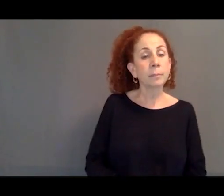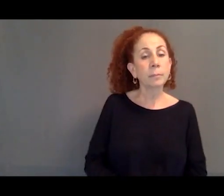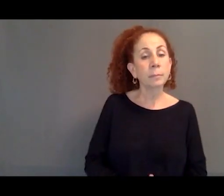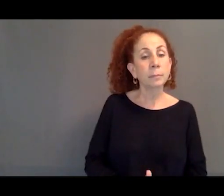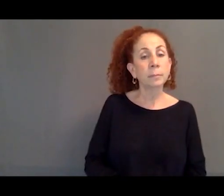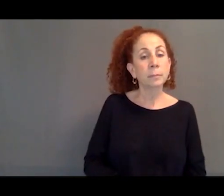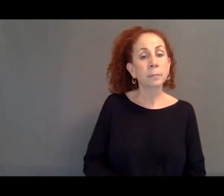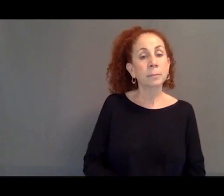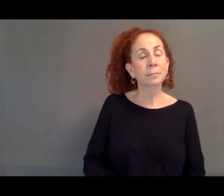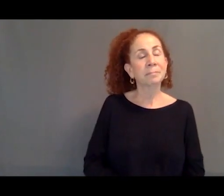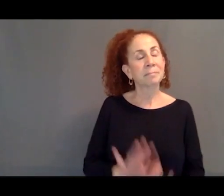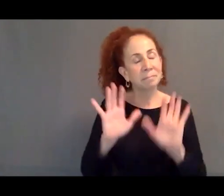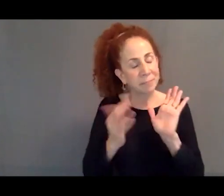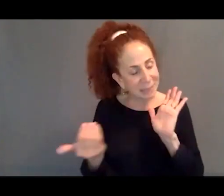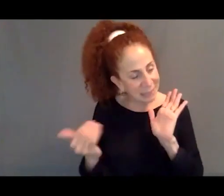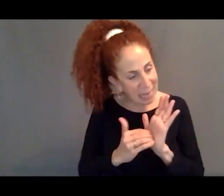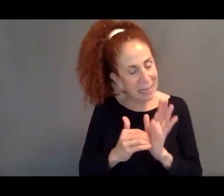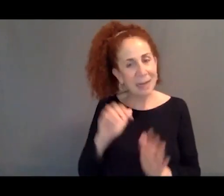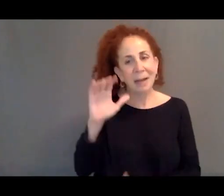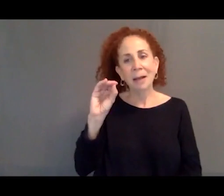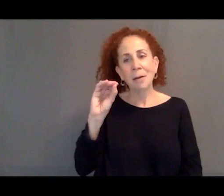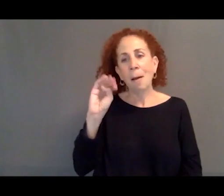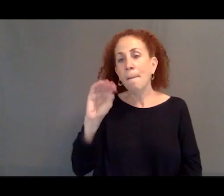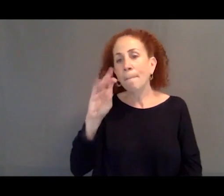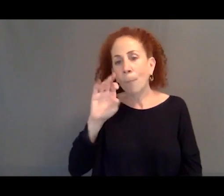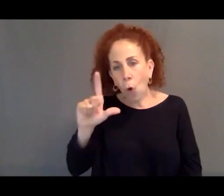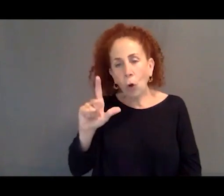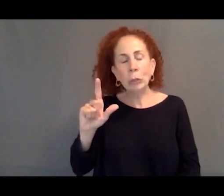But again, it's a morally fraught,